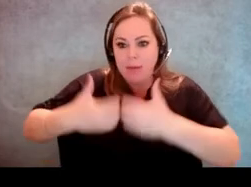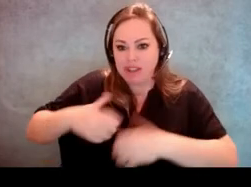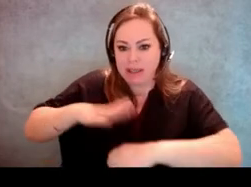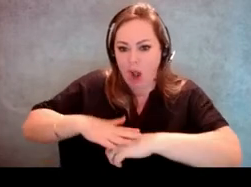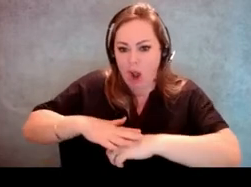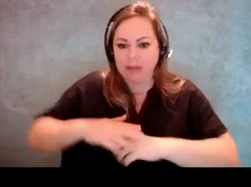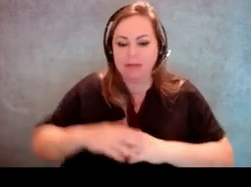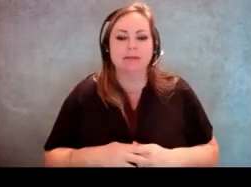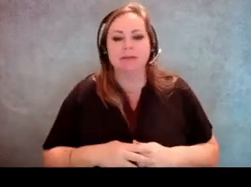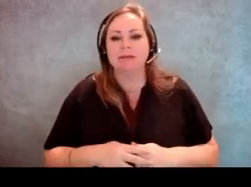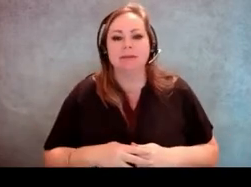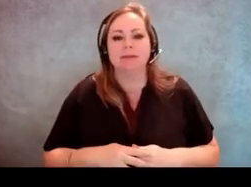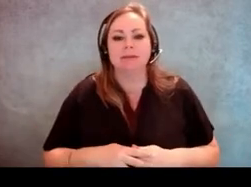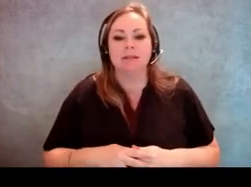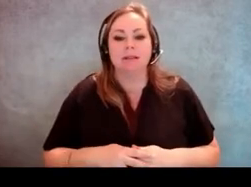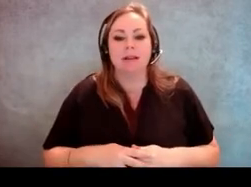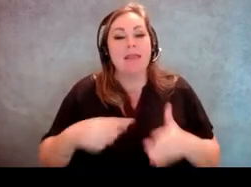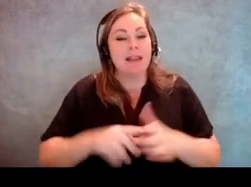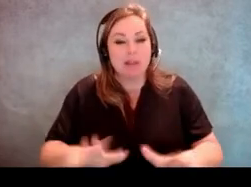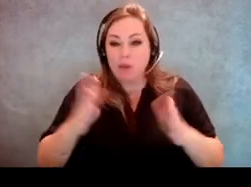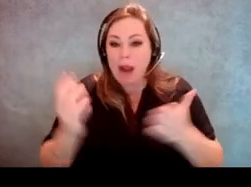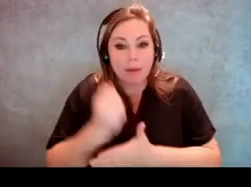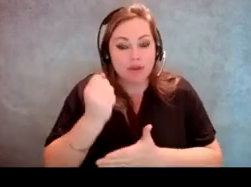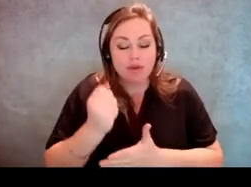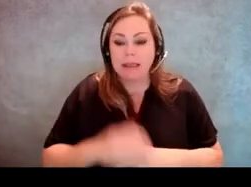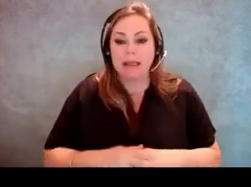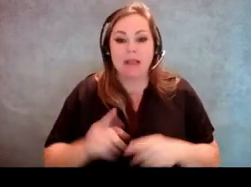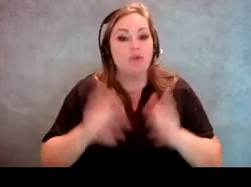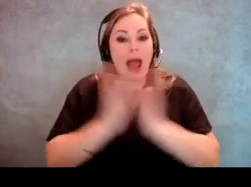And if you don't know, this is a great opportunity to ask.